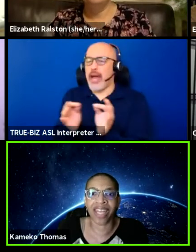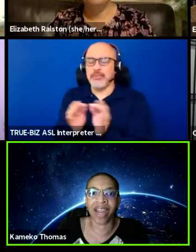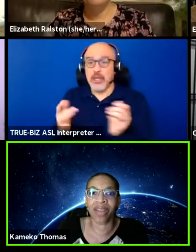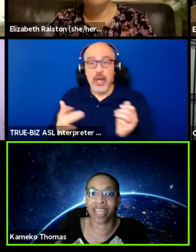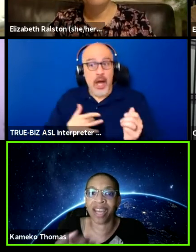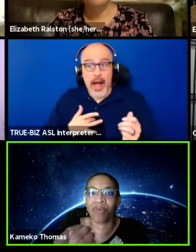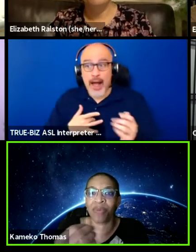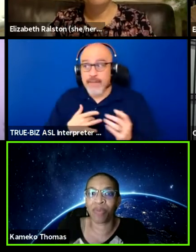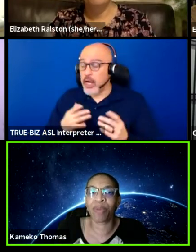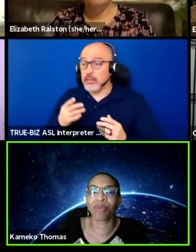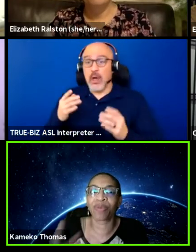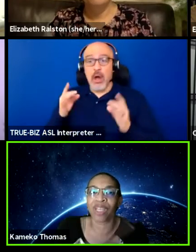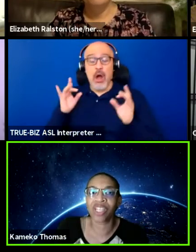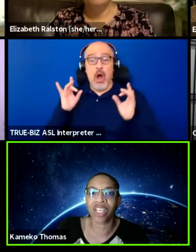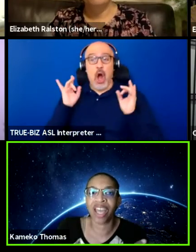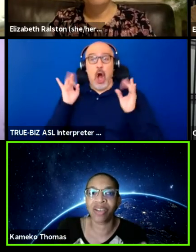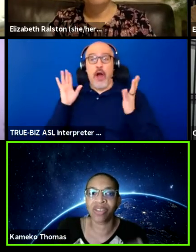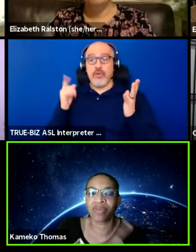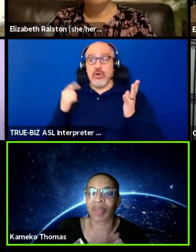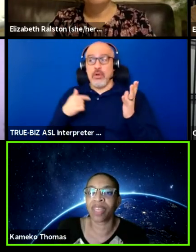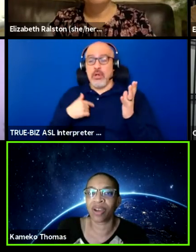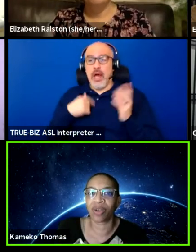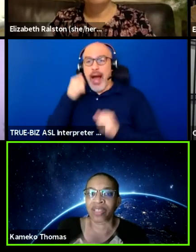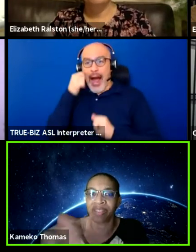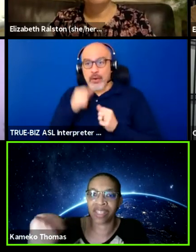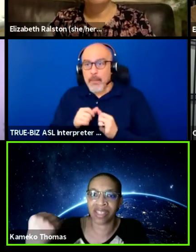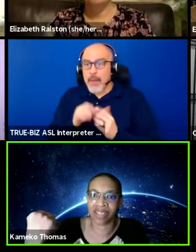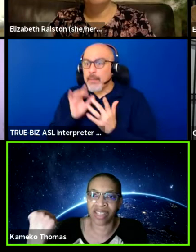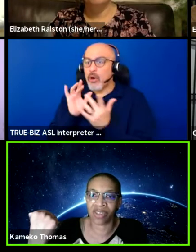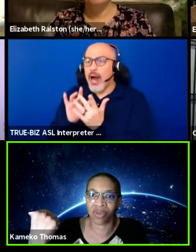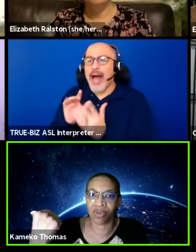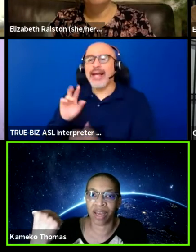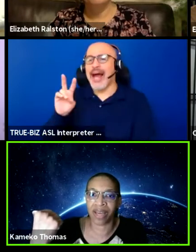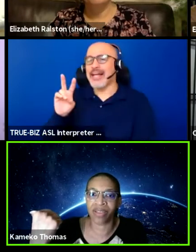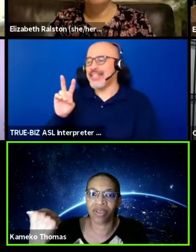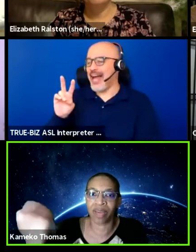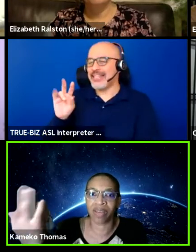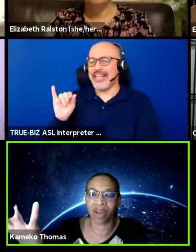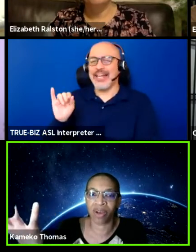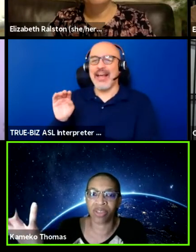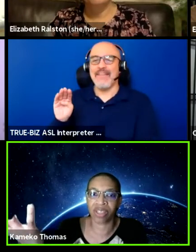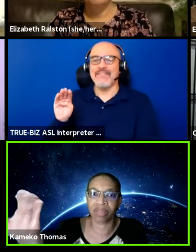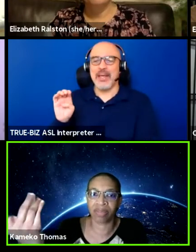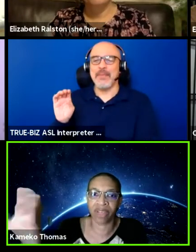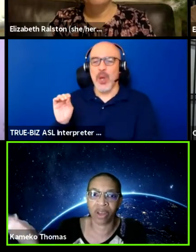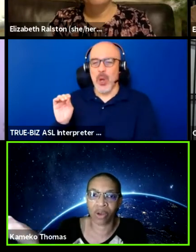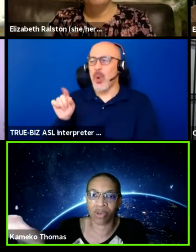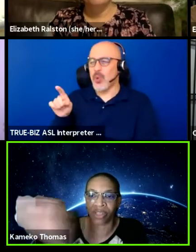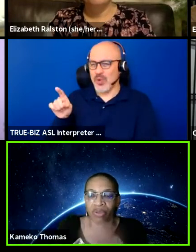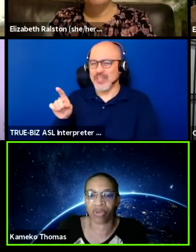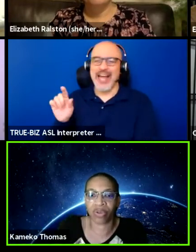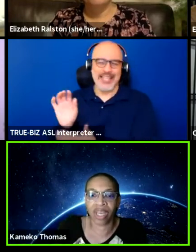and I remember reaching out to Vimeo, 'cause that's who I do my video hosting through,